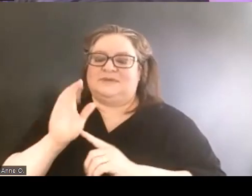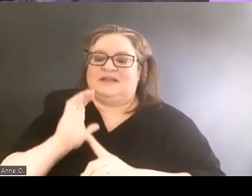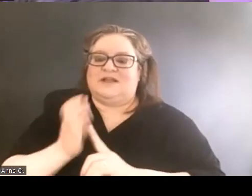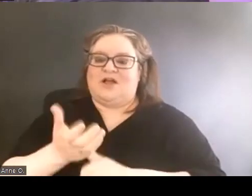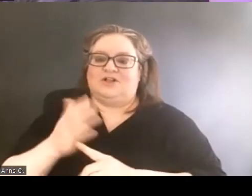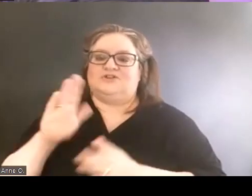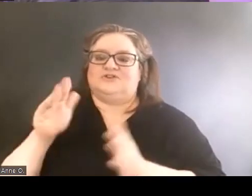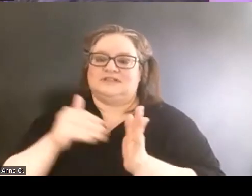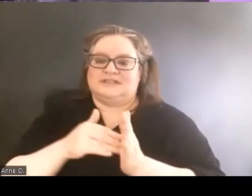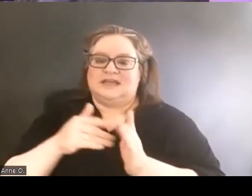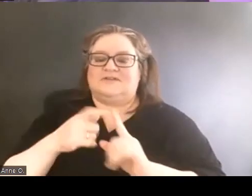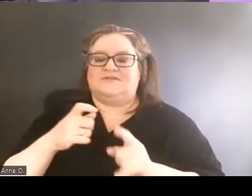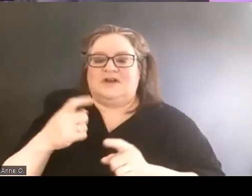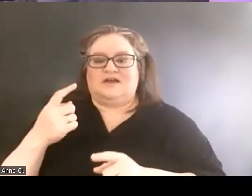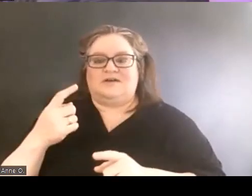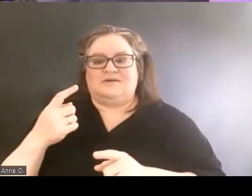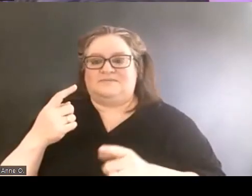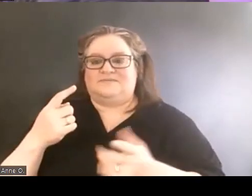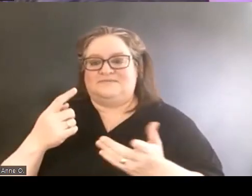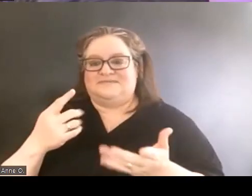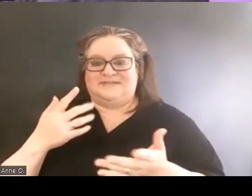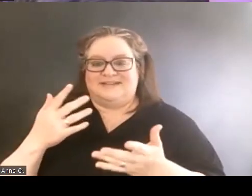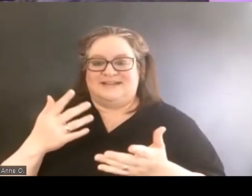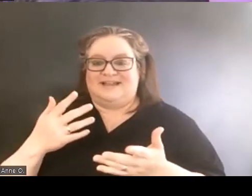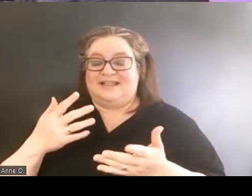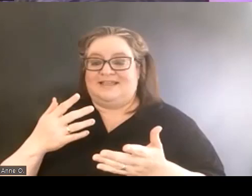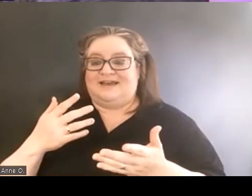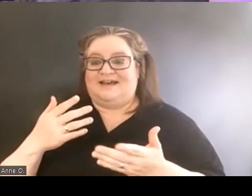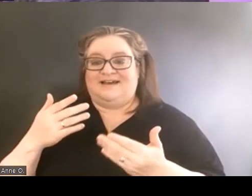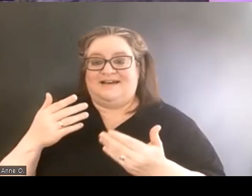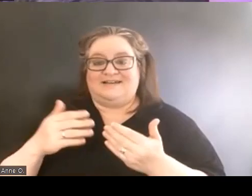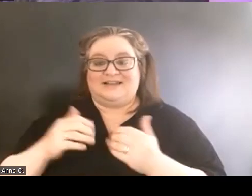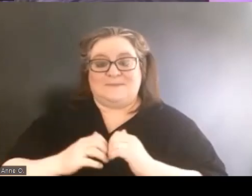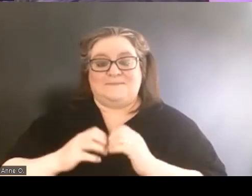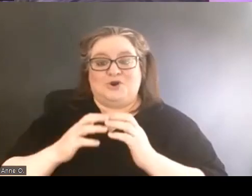from some of like the up and coming emergent scholars